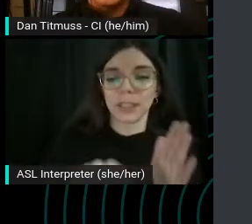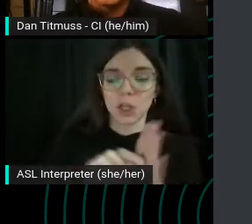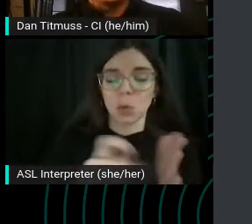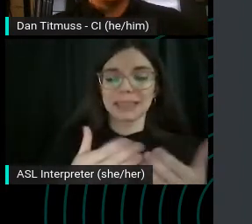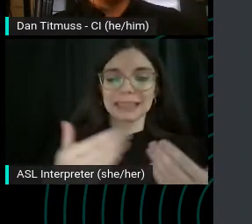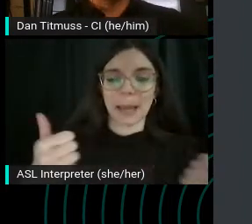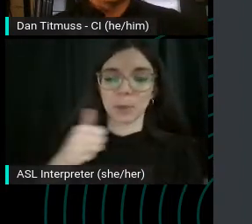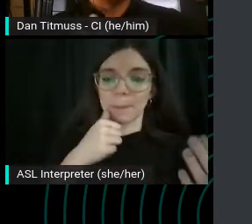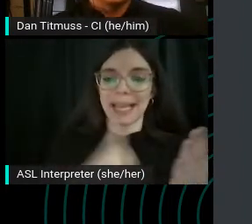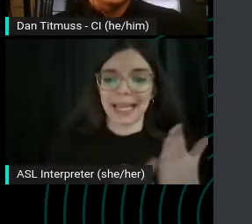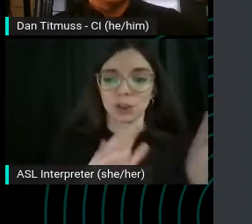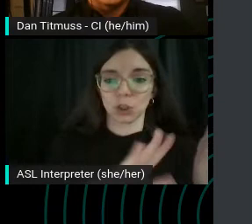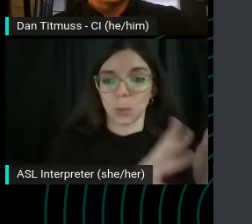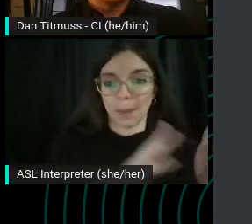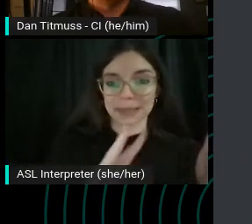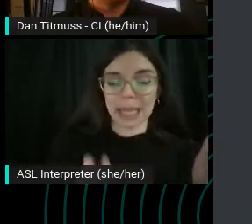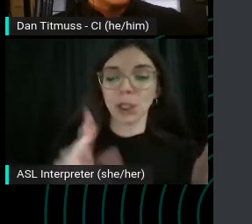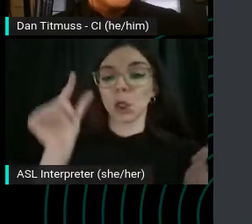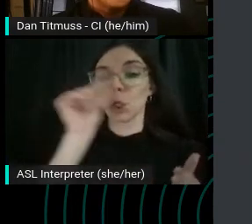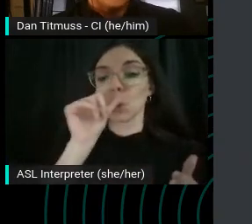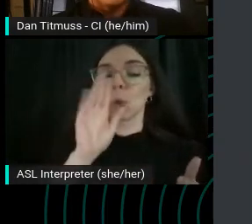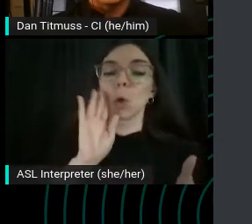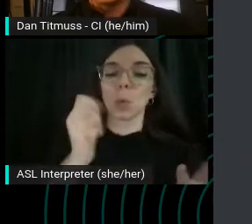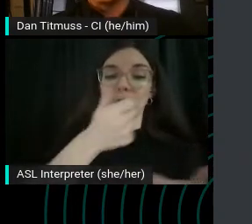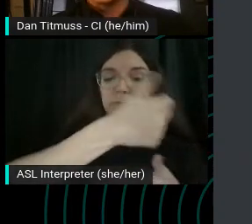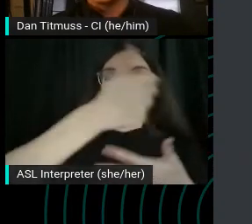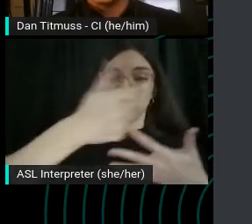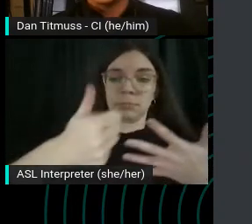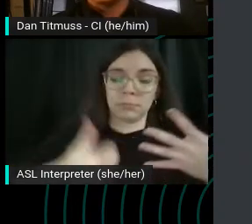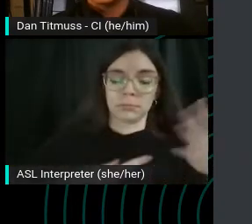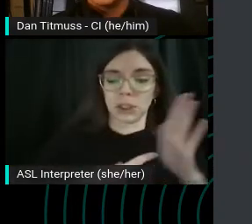Then Google will rank all these pages and display them for relevant search terms.